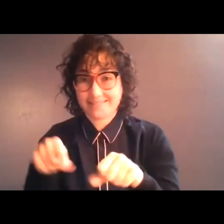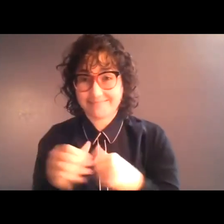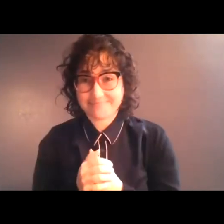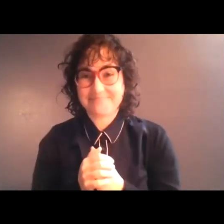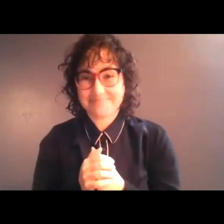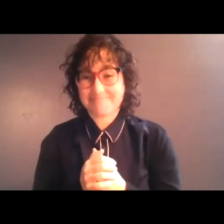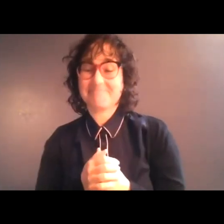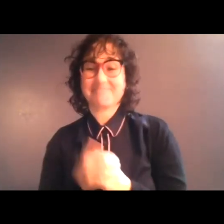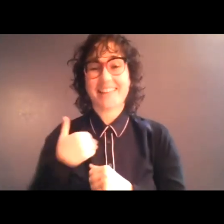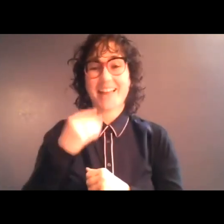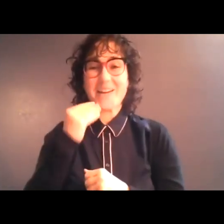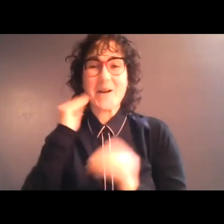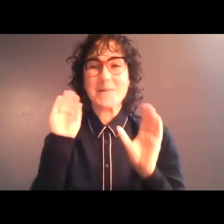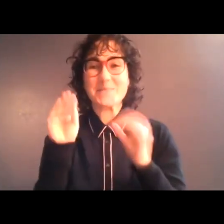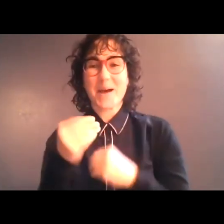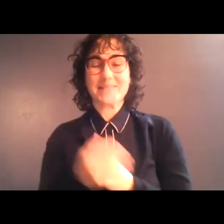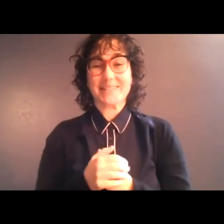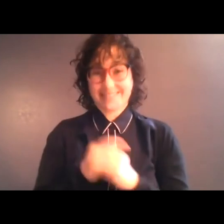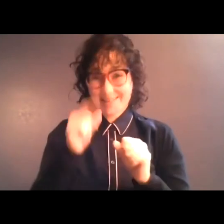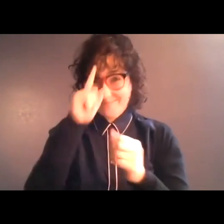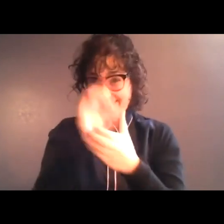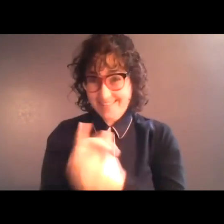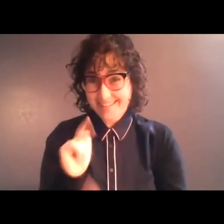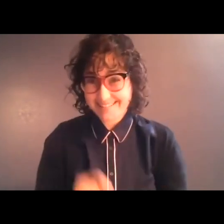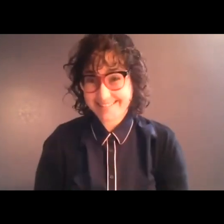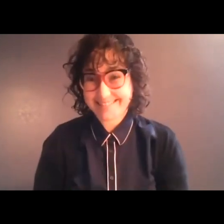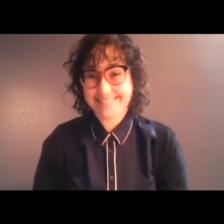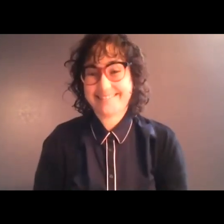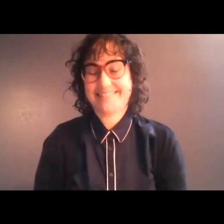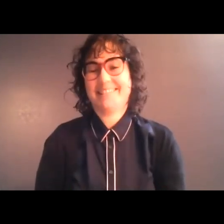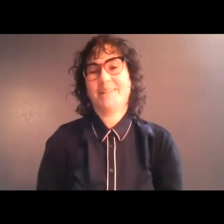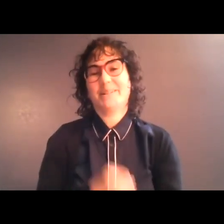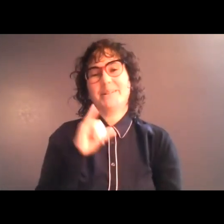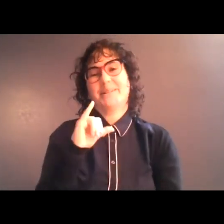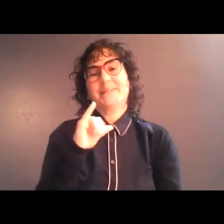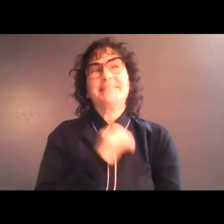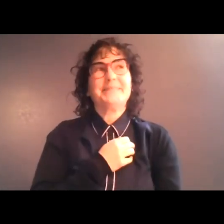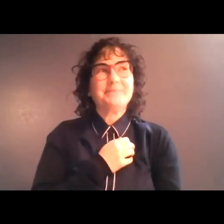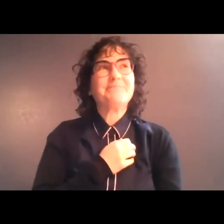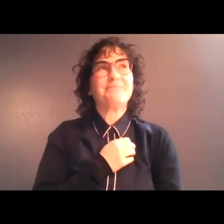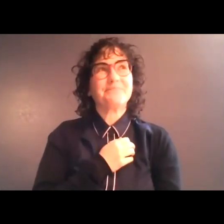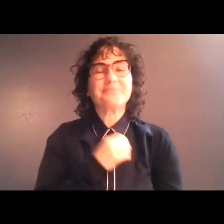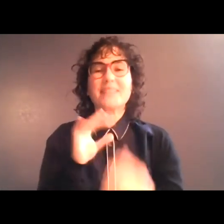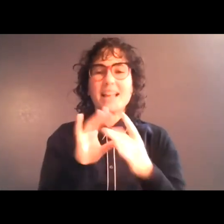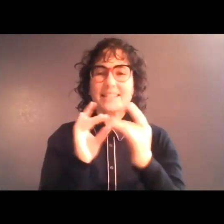office -- can you believe it? [content sigh] So, like I said, I've been trying for ages